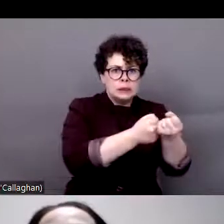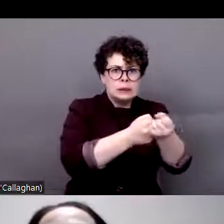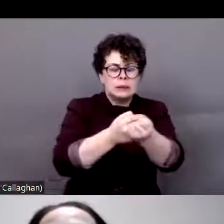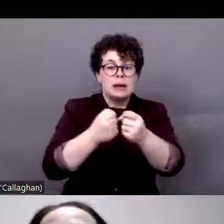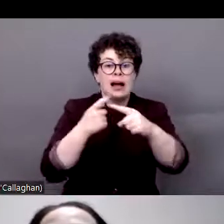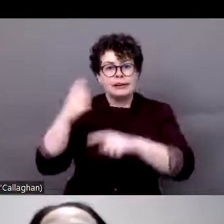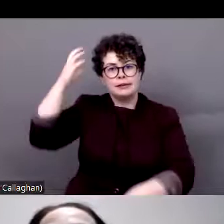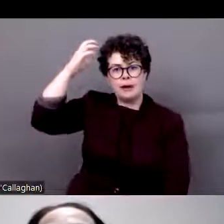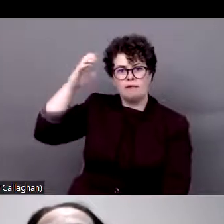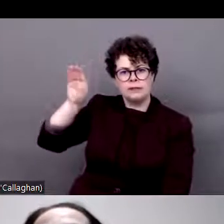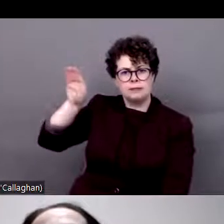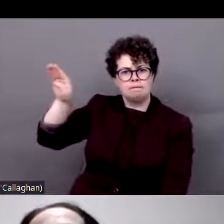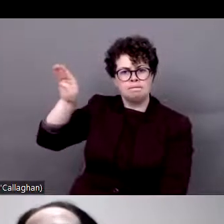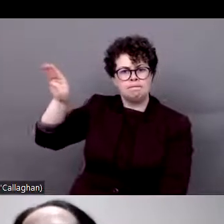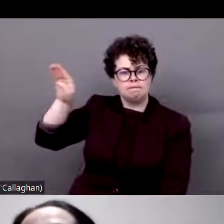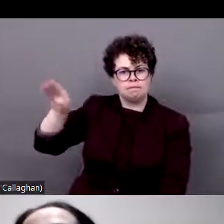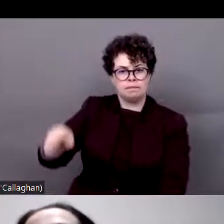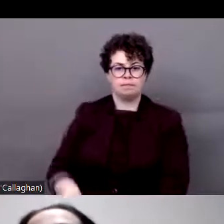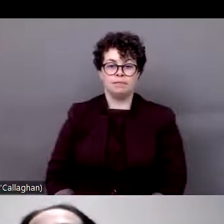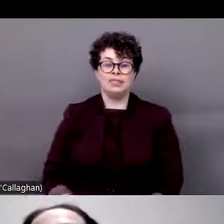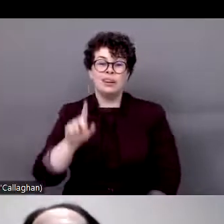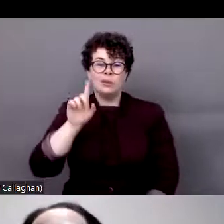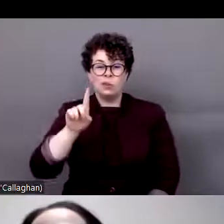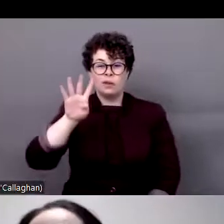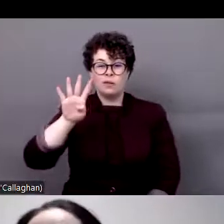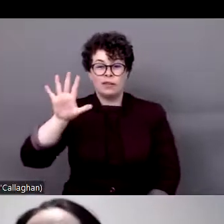So these people come to the communities to